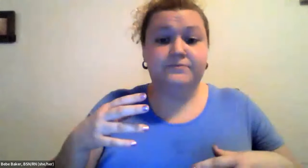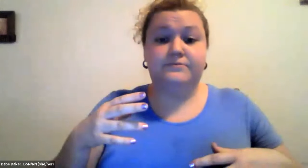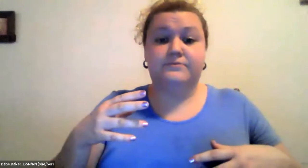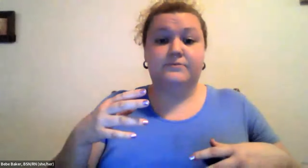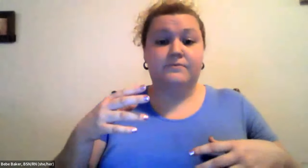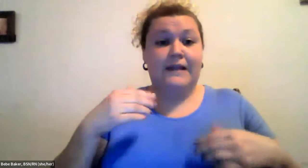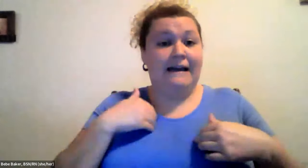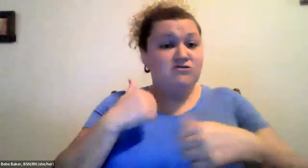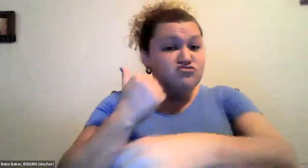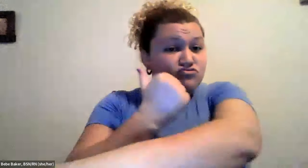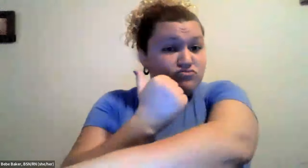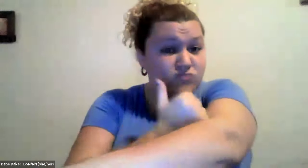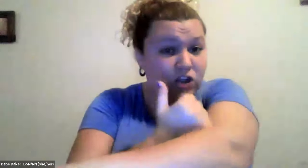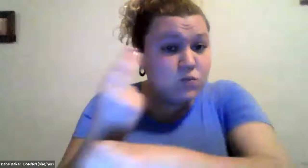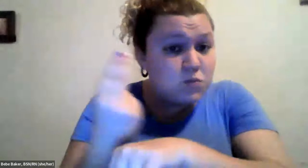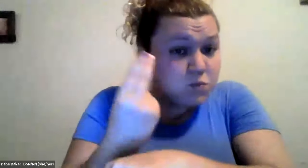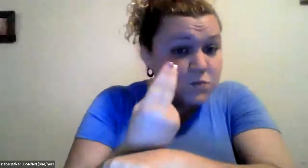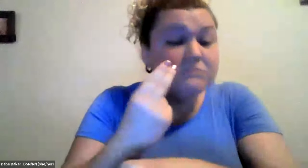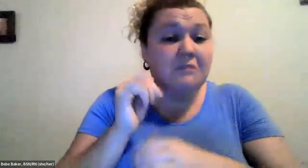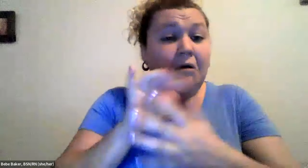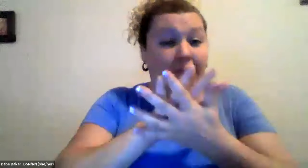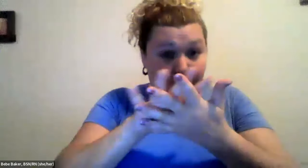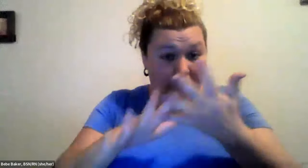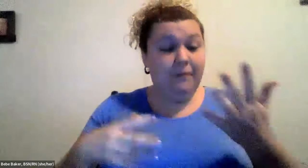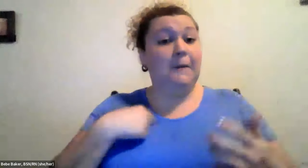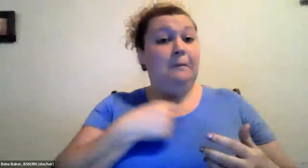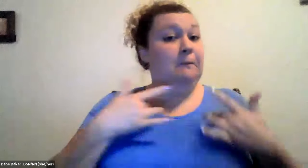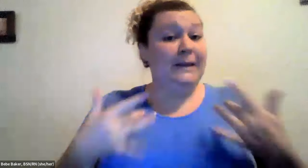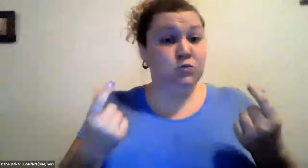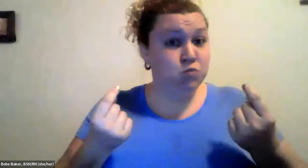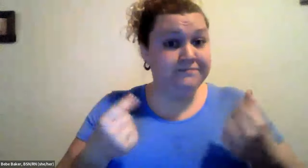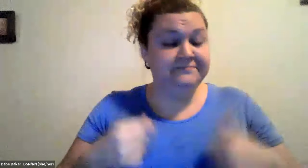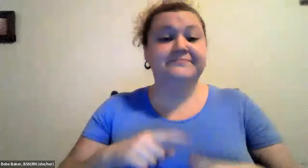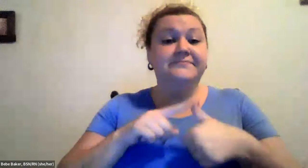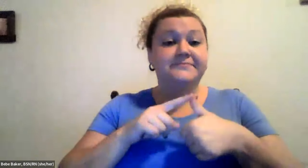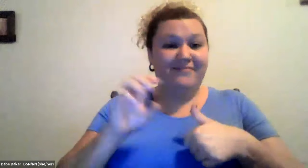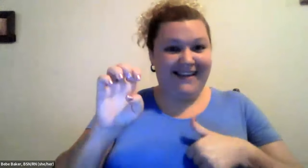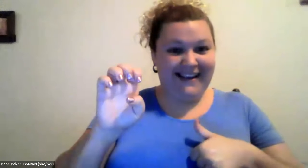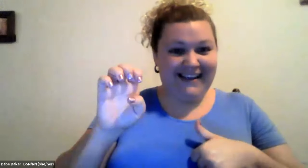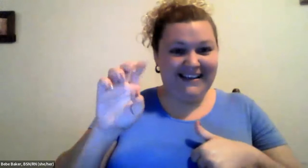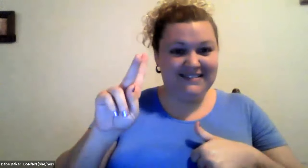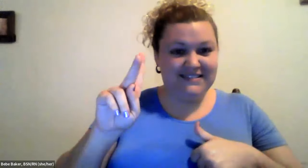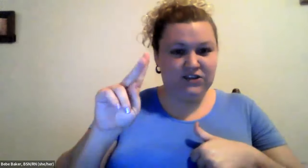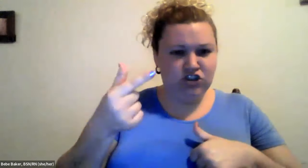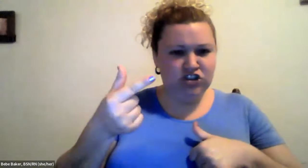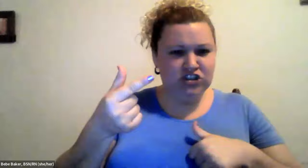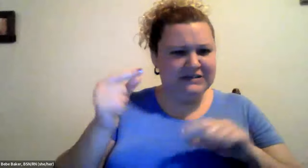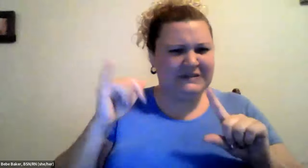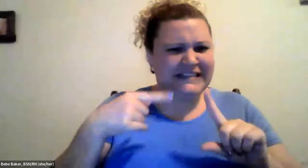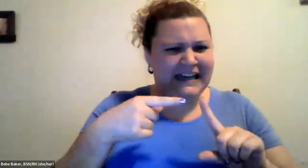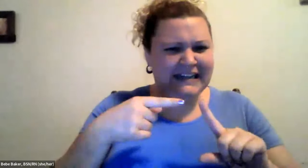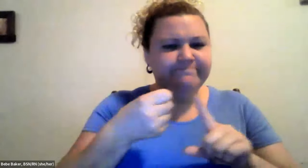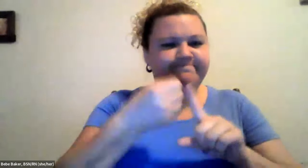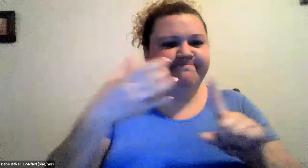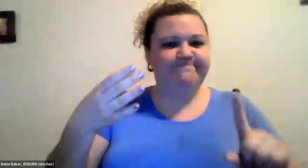Cristine Saunders: or they have high levels of anxiety, they have drug use any of those reasons, what we tend to do is what's called an ekg.